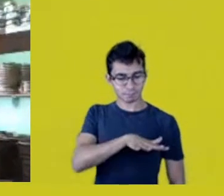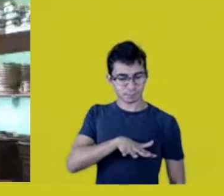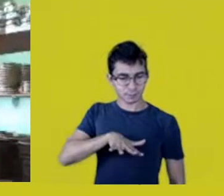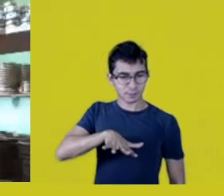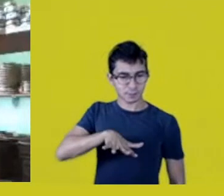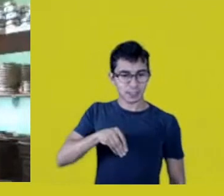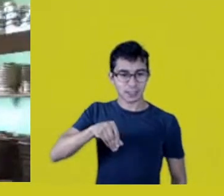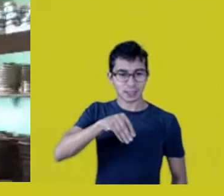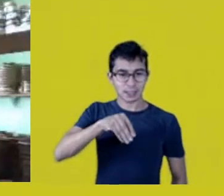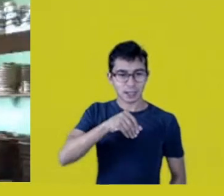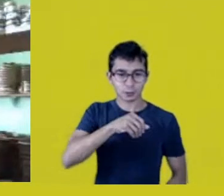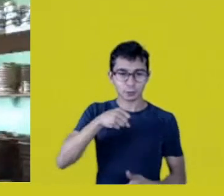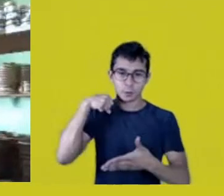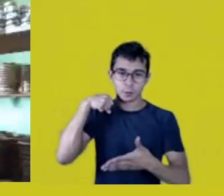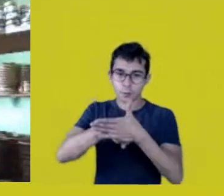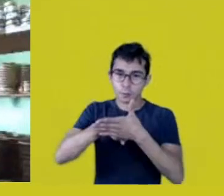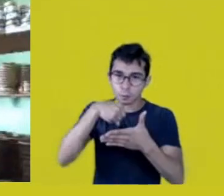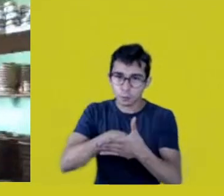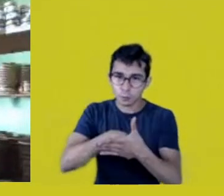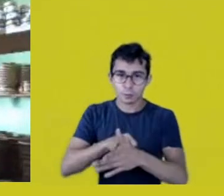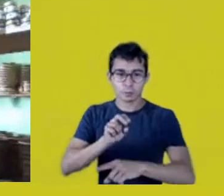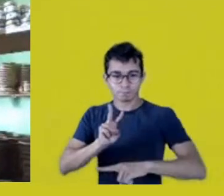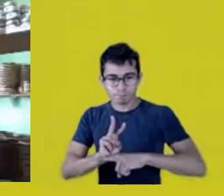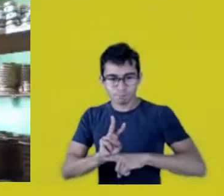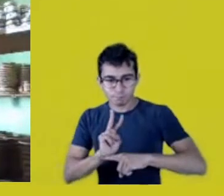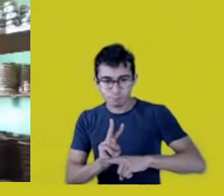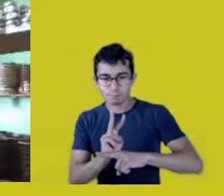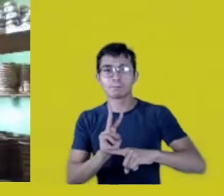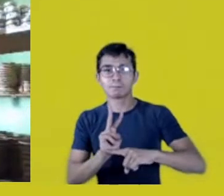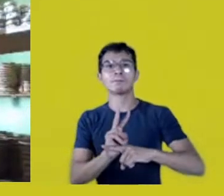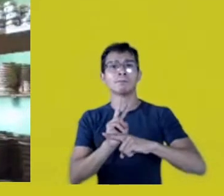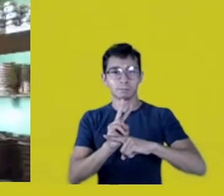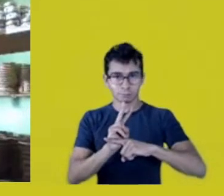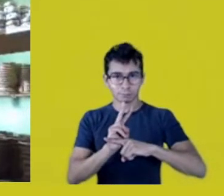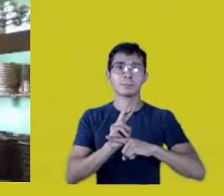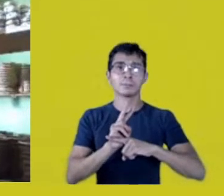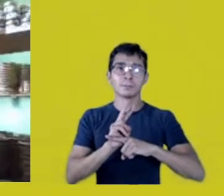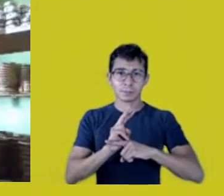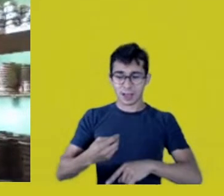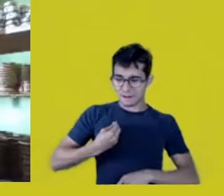and preserve so much, giving our lives for it.